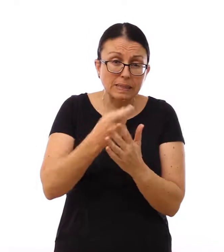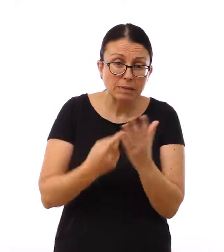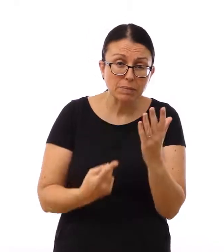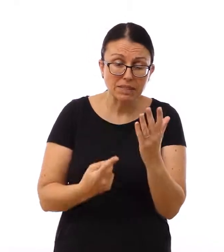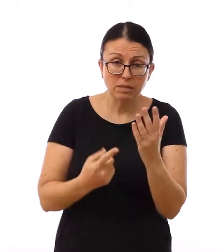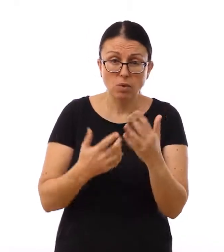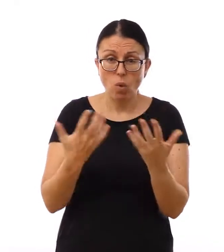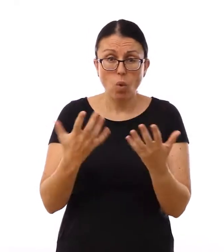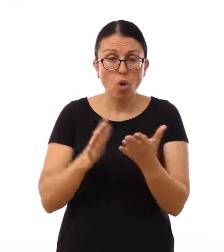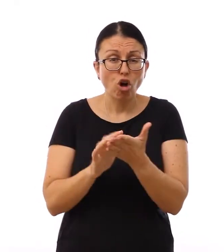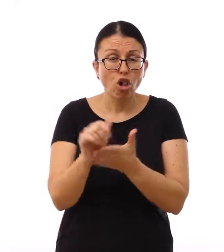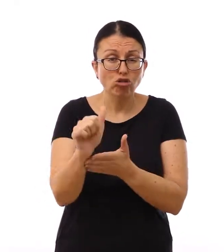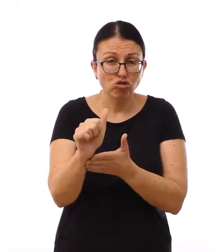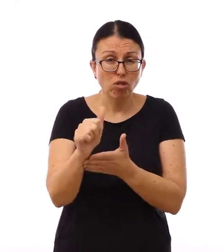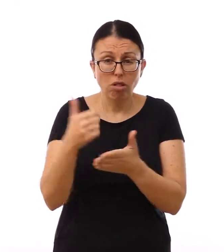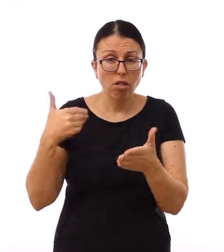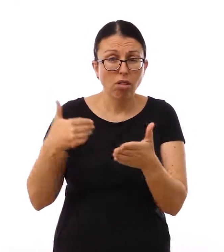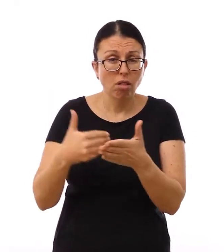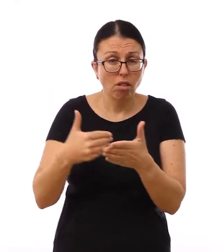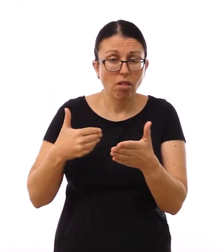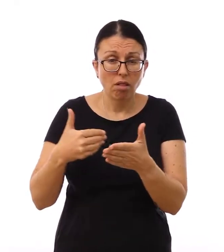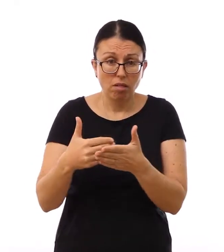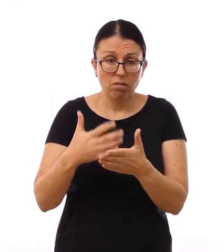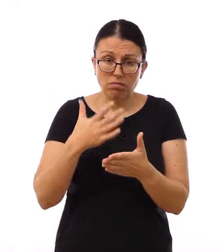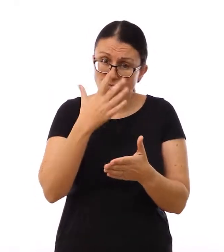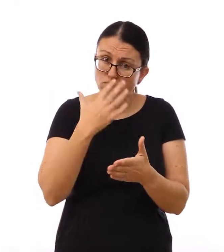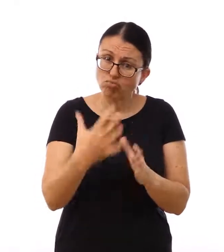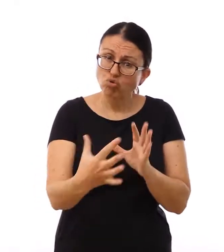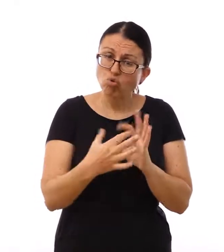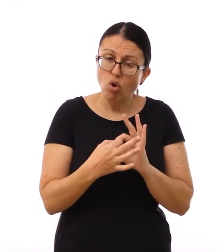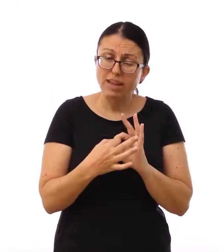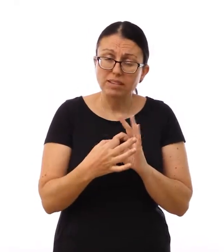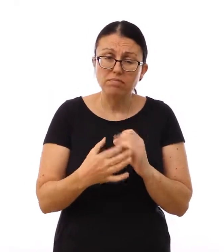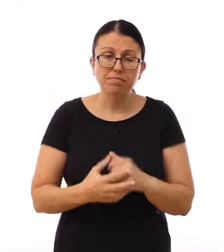disabilities or cultural backgrounds to join us.